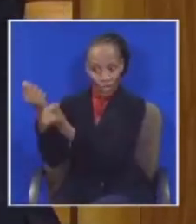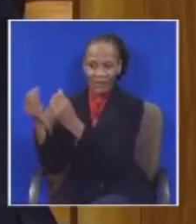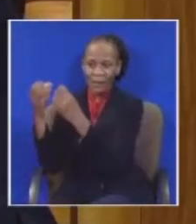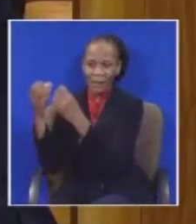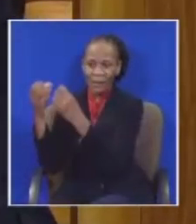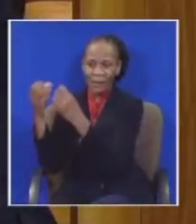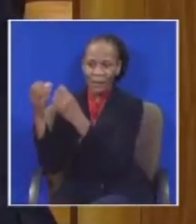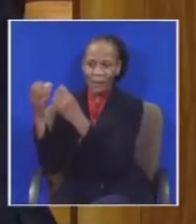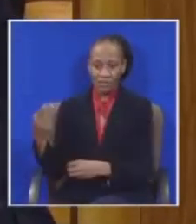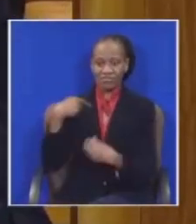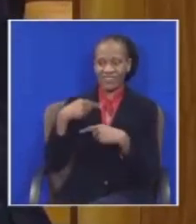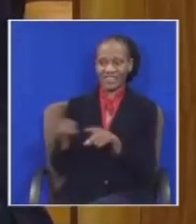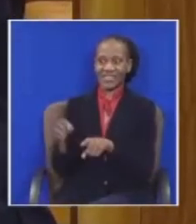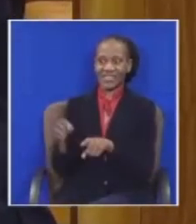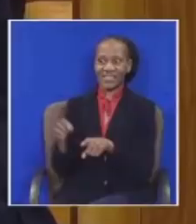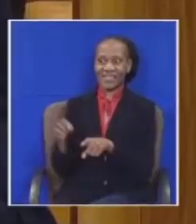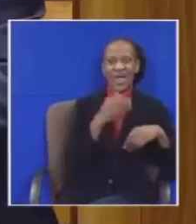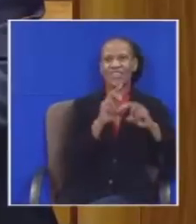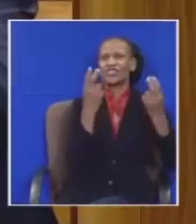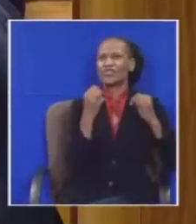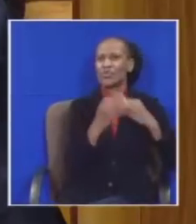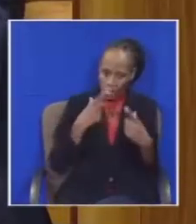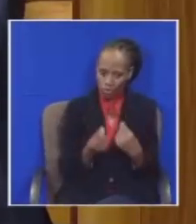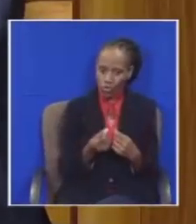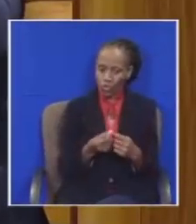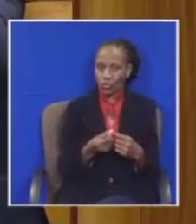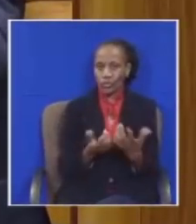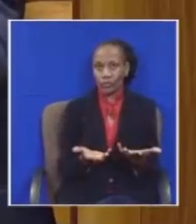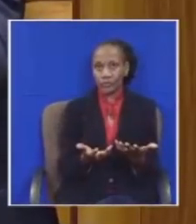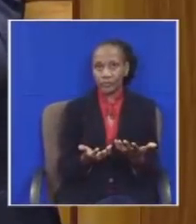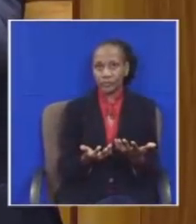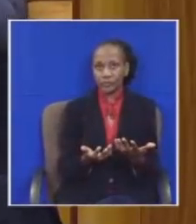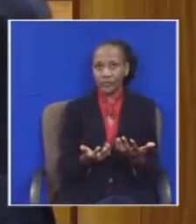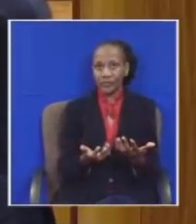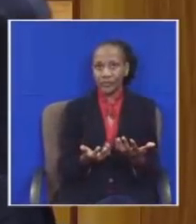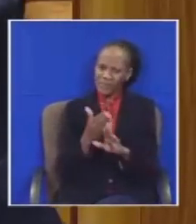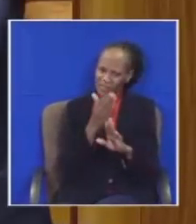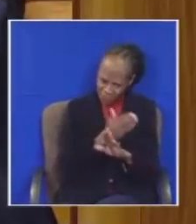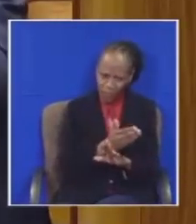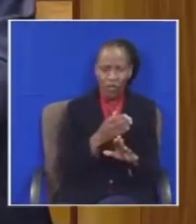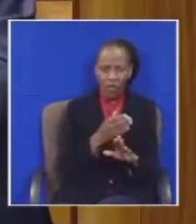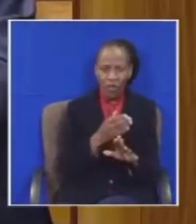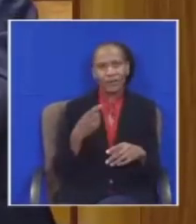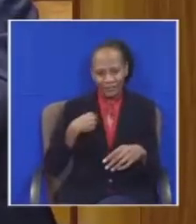establish another parallel process also indicated to do that earlier than anything else and